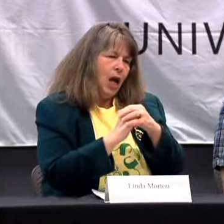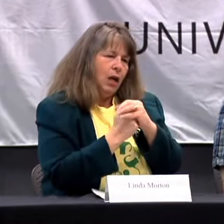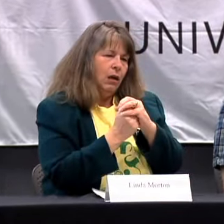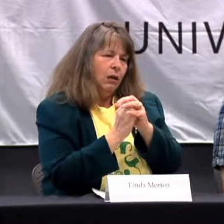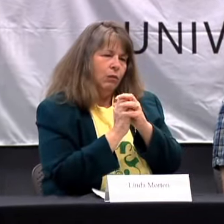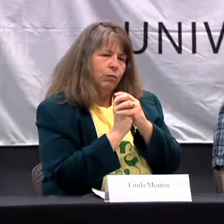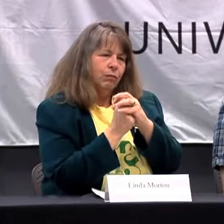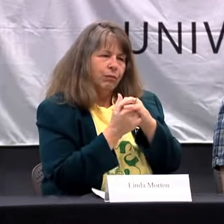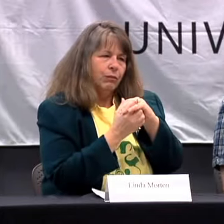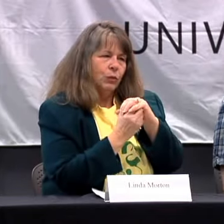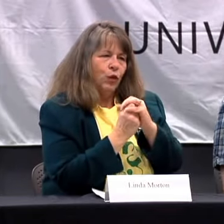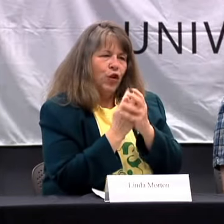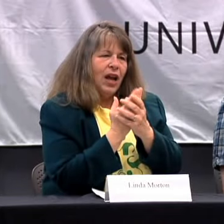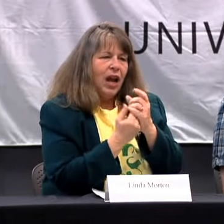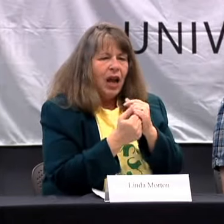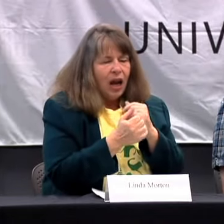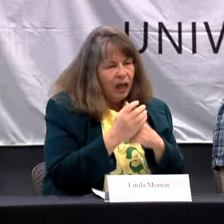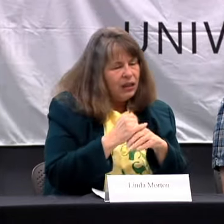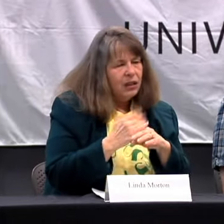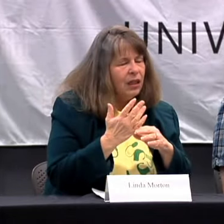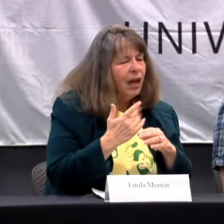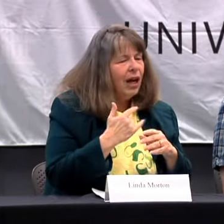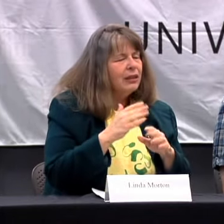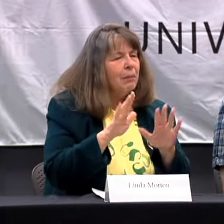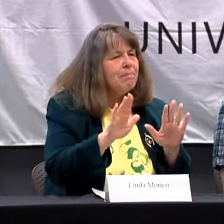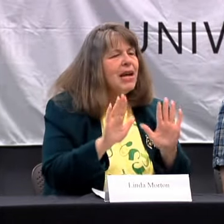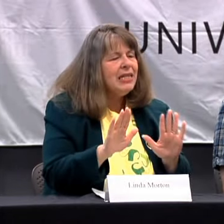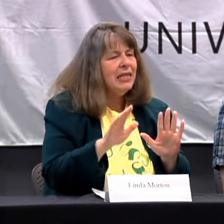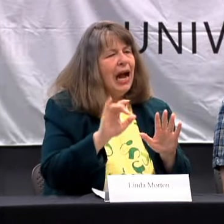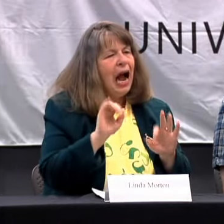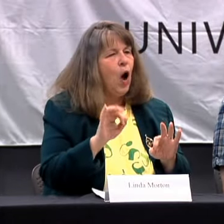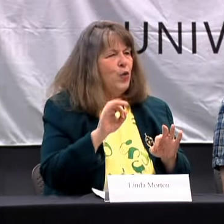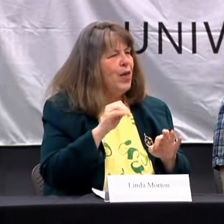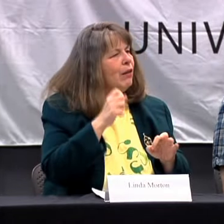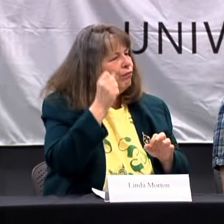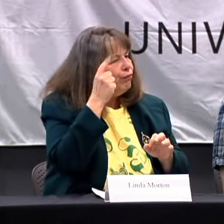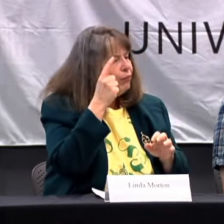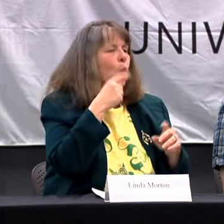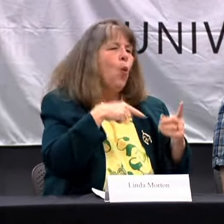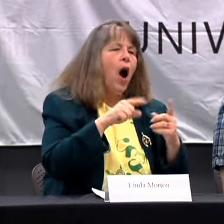THEIR WAY OF SIGNING BECAUSE IT IS ALL IN THEIR HAND AND IT IS AMAZING